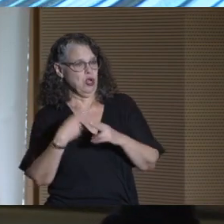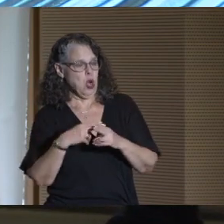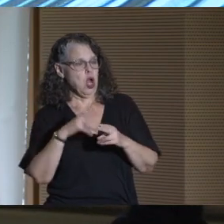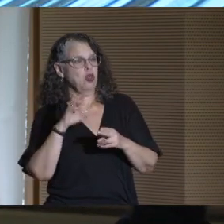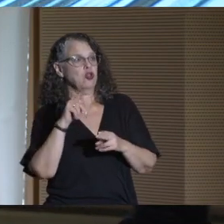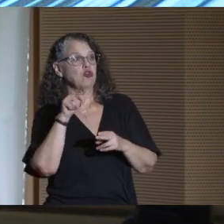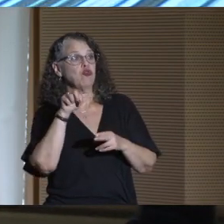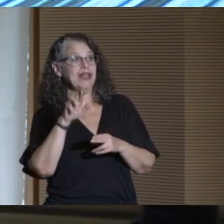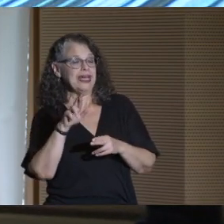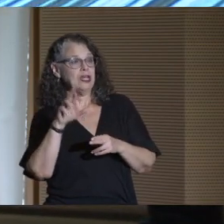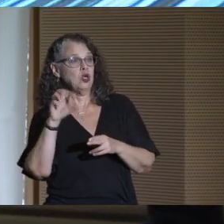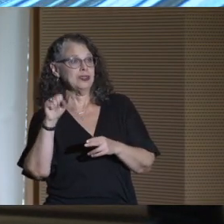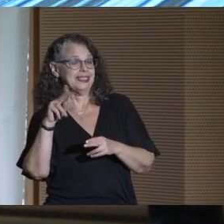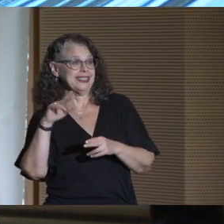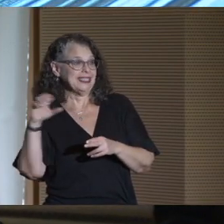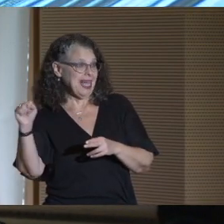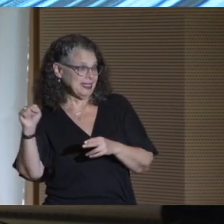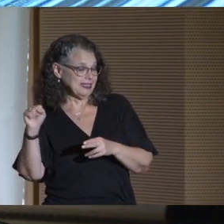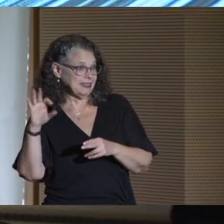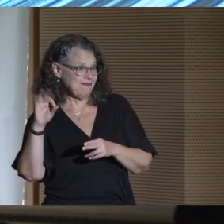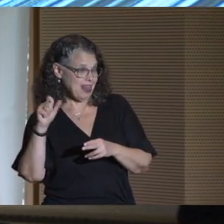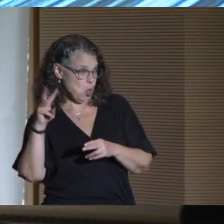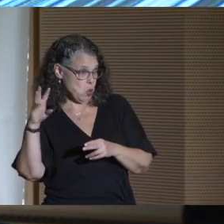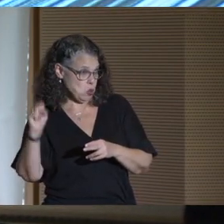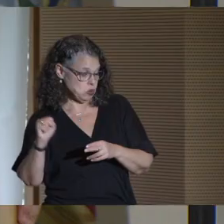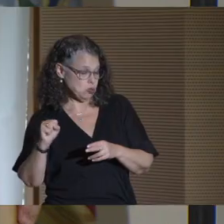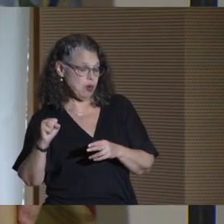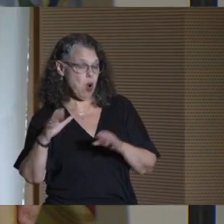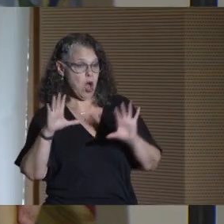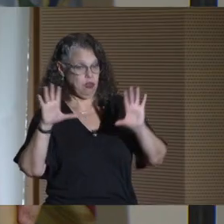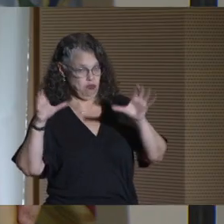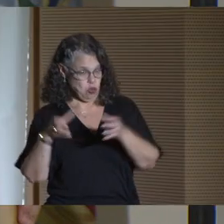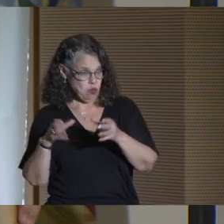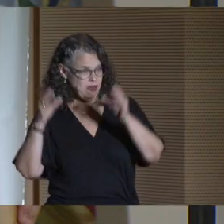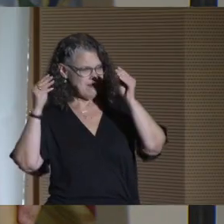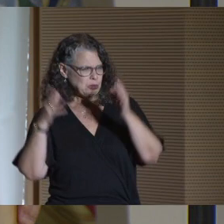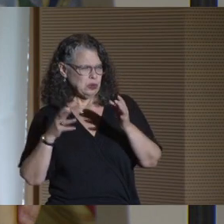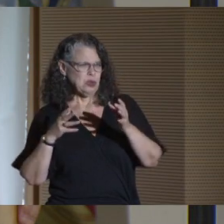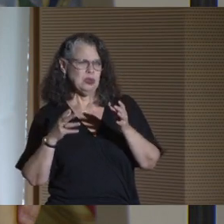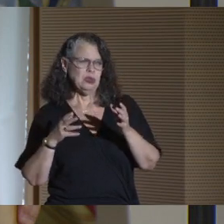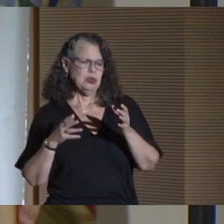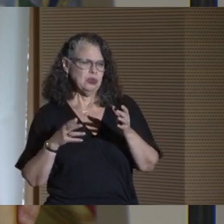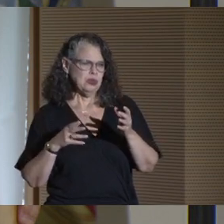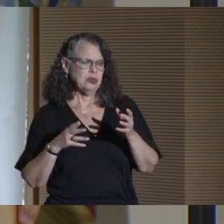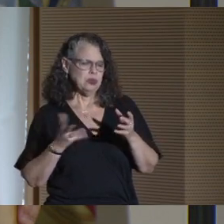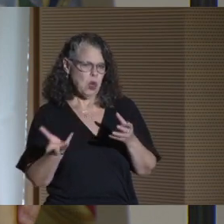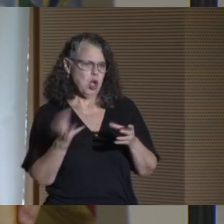the Career Success Fellows, we've grown the network of faculty who are redesigning their courses